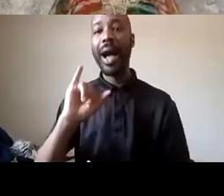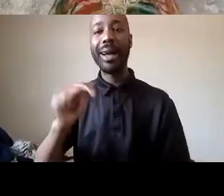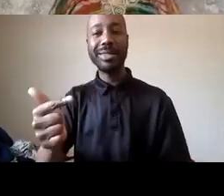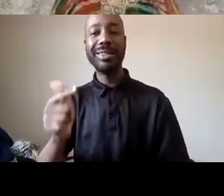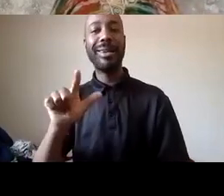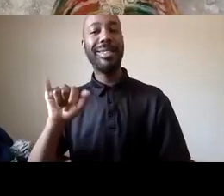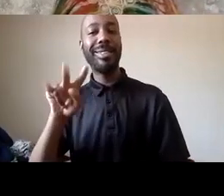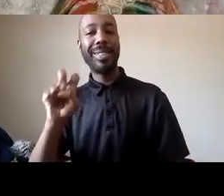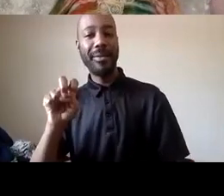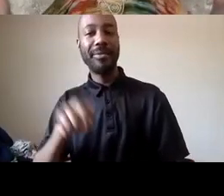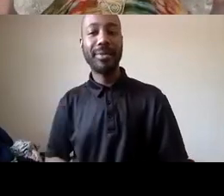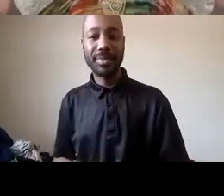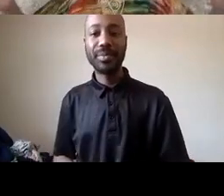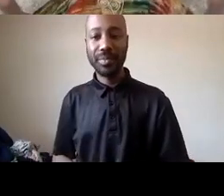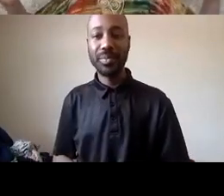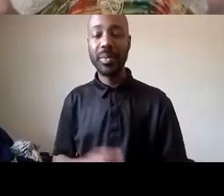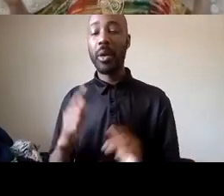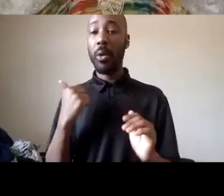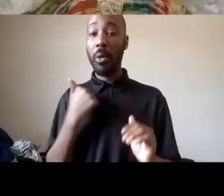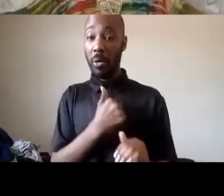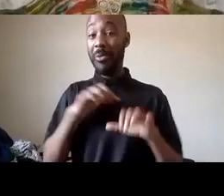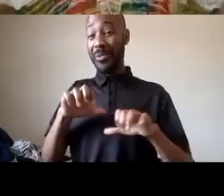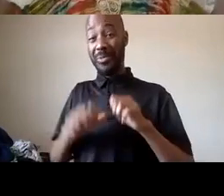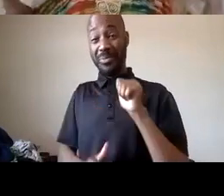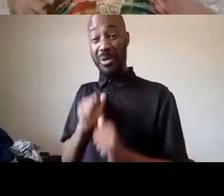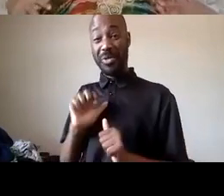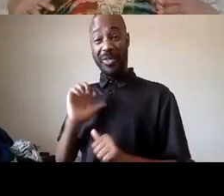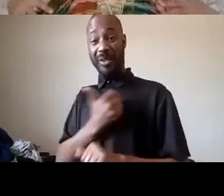than the protests we do most of our work behind the scenes